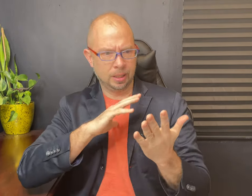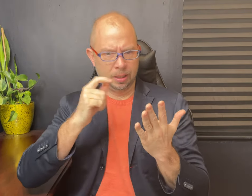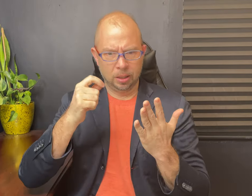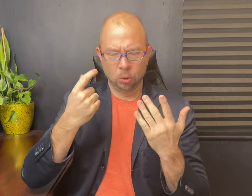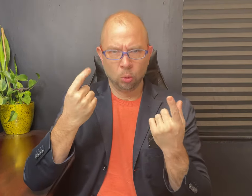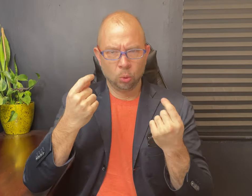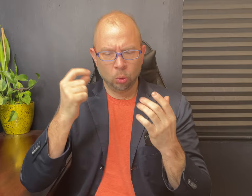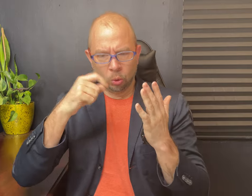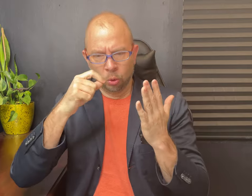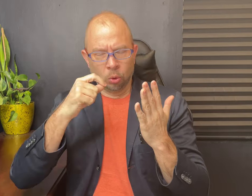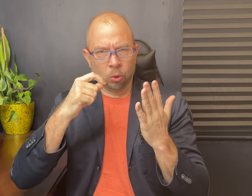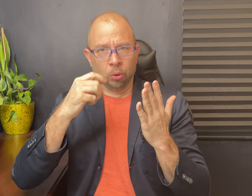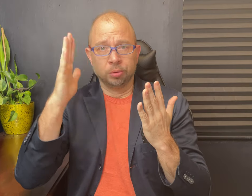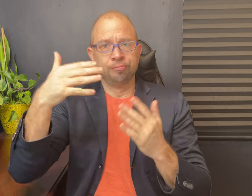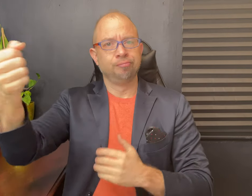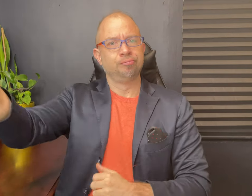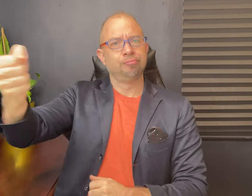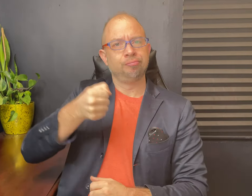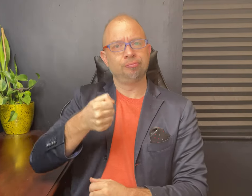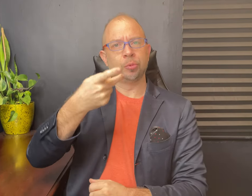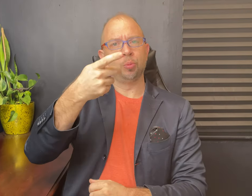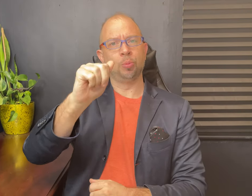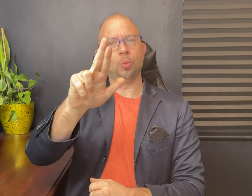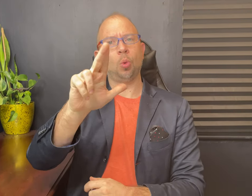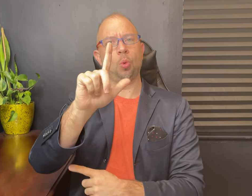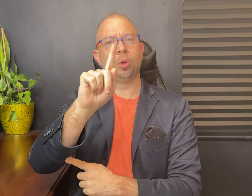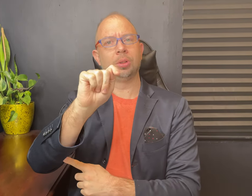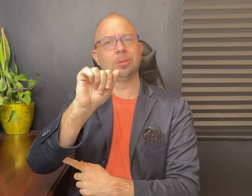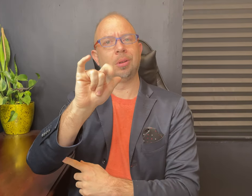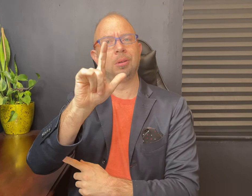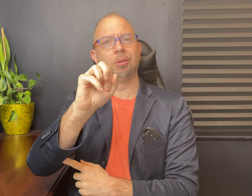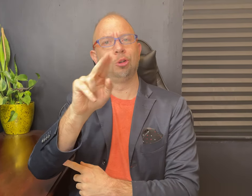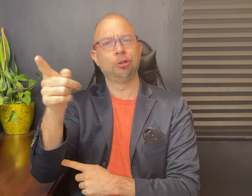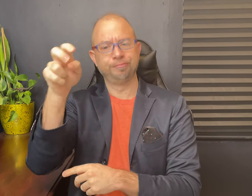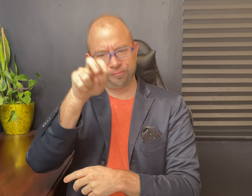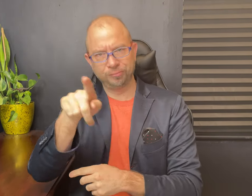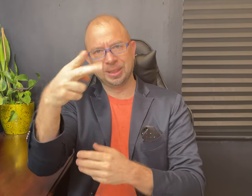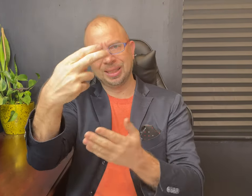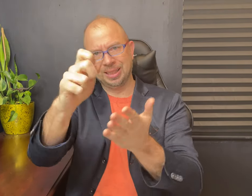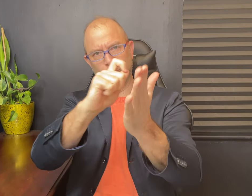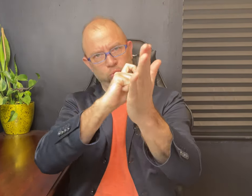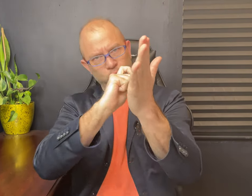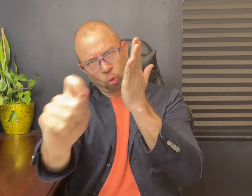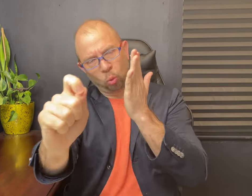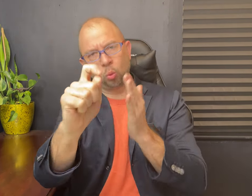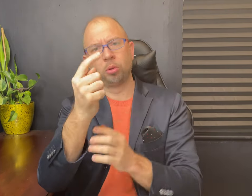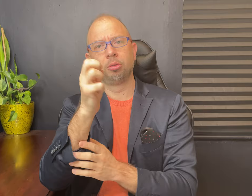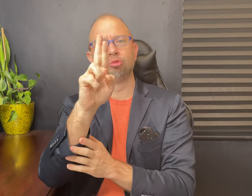the agency responsible for relay services, hired Paul Taylor to draft the relay rules,